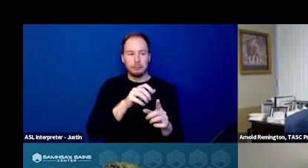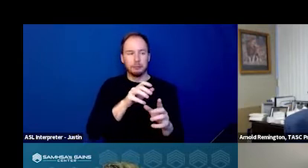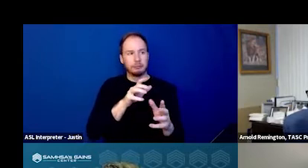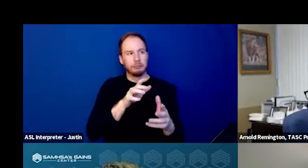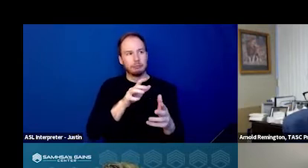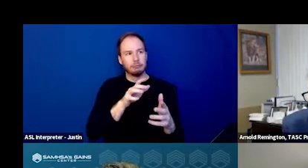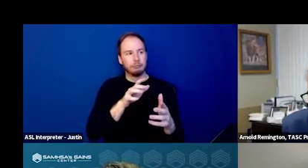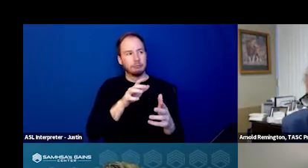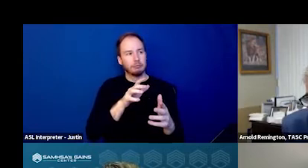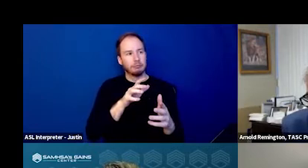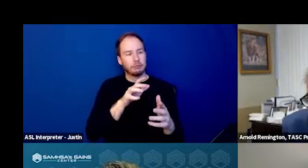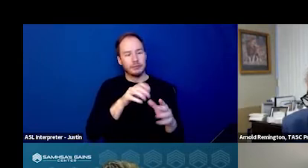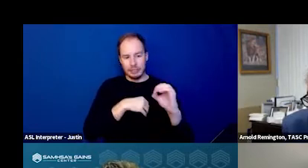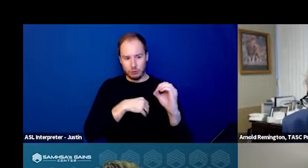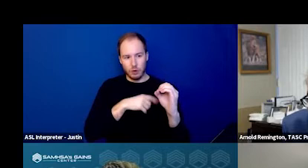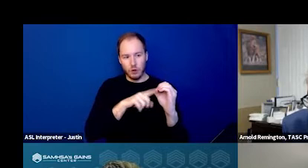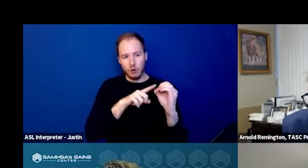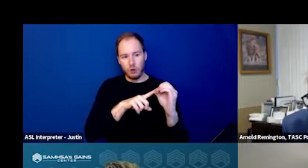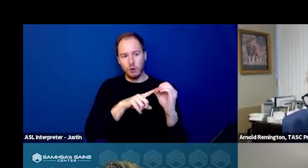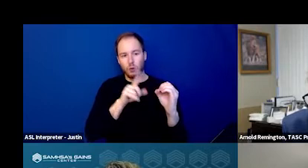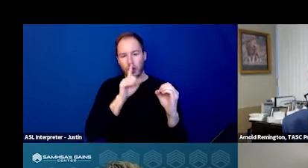And that this is where 988 is going to live ideally.